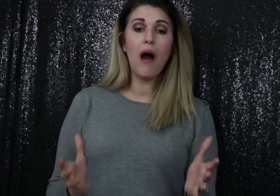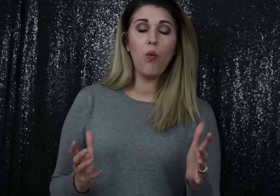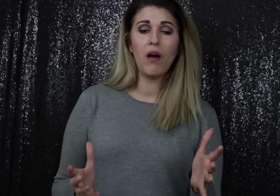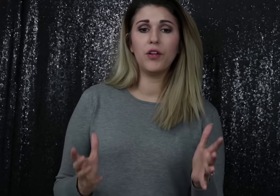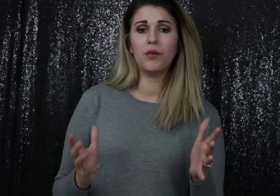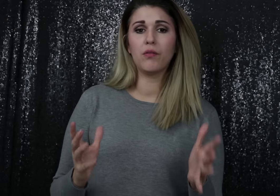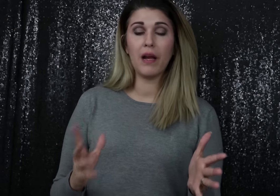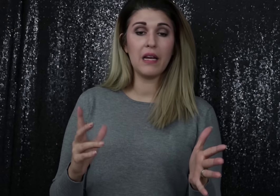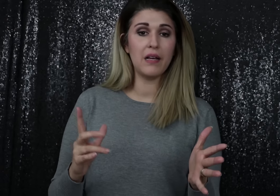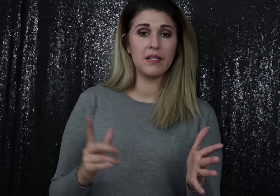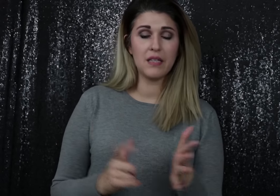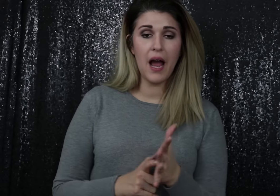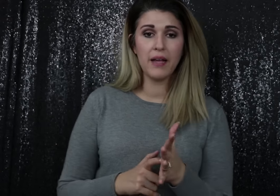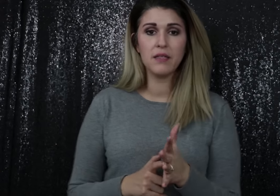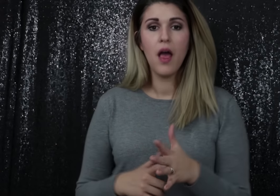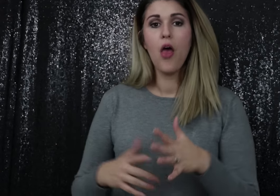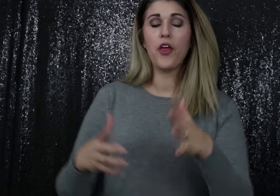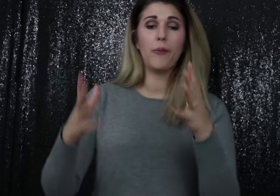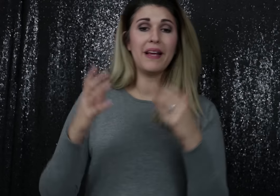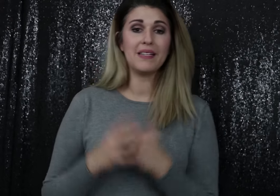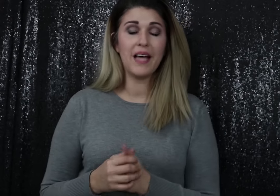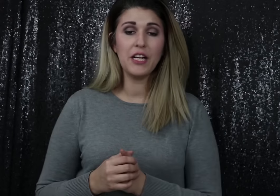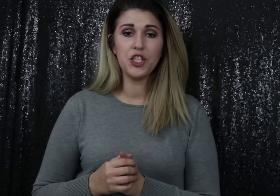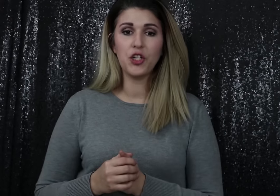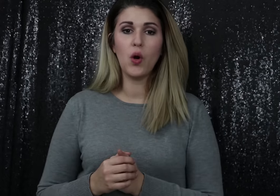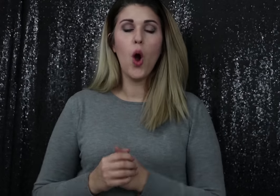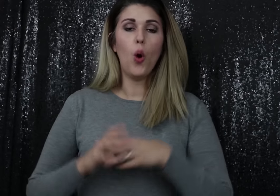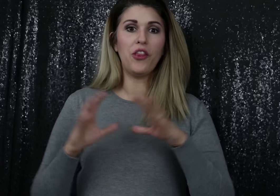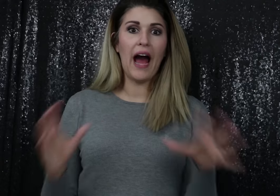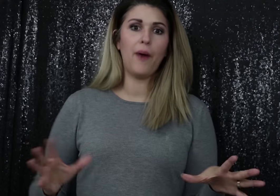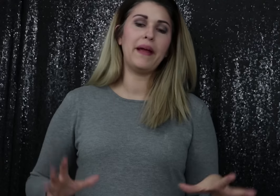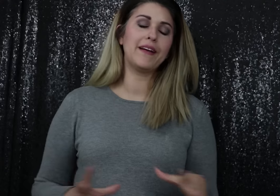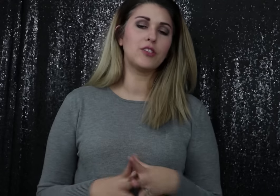how well you can recognize the signs that are being signed to you without being